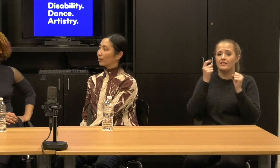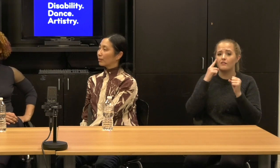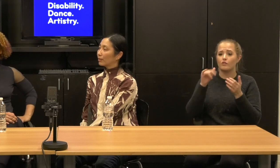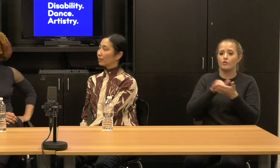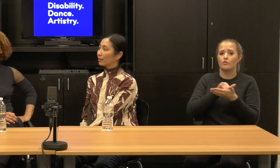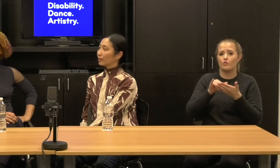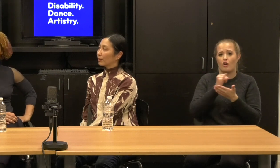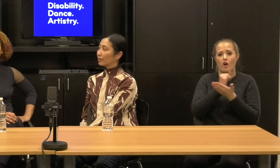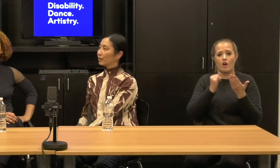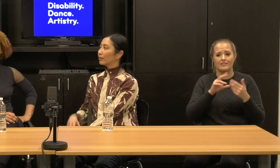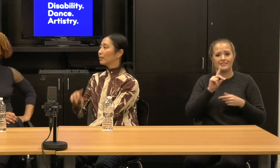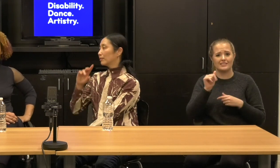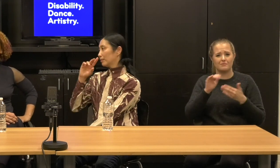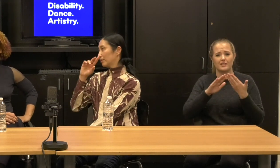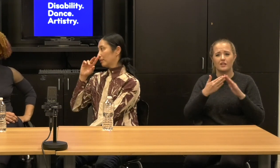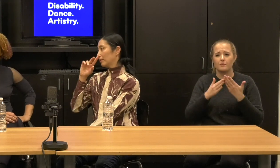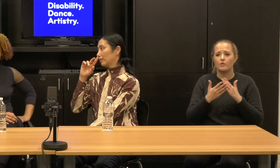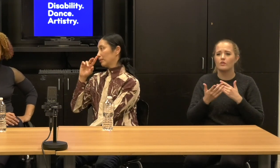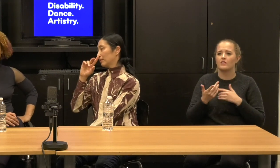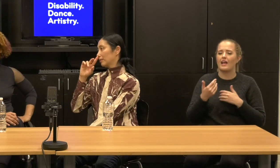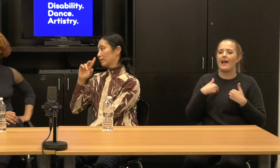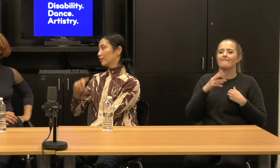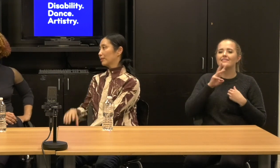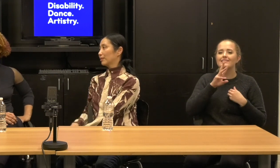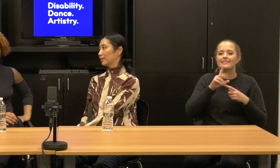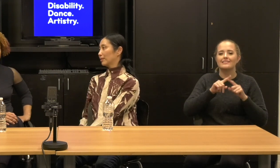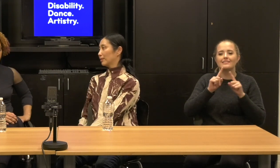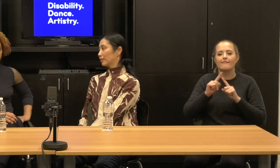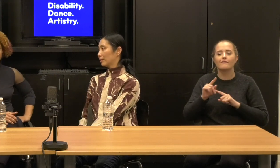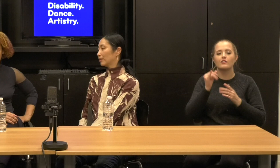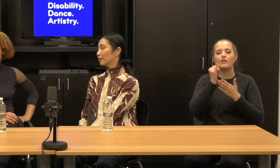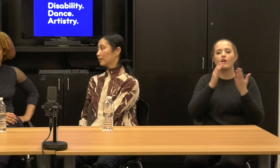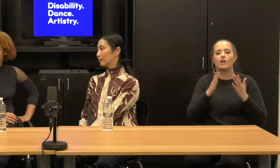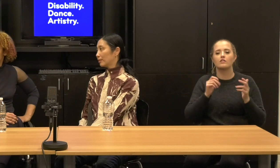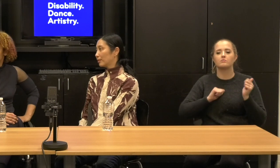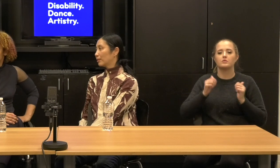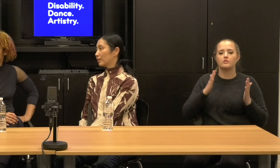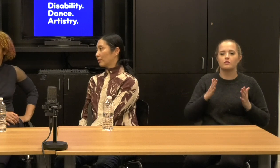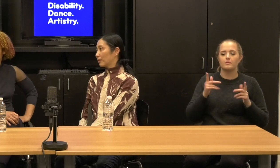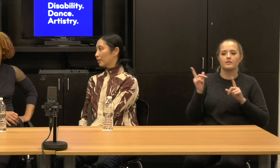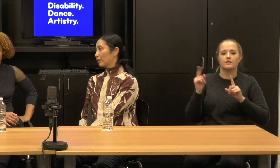companies come through and these conversations and all of the venues that you know, have,